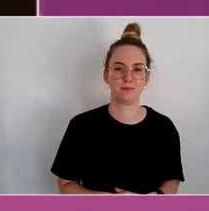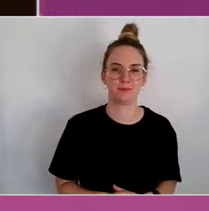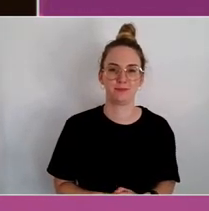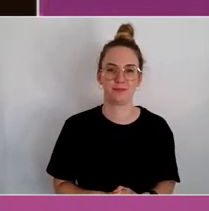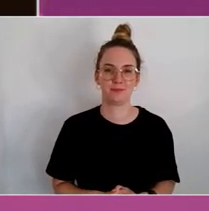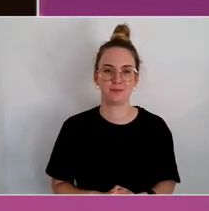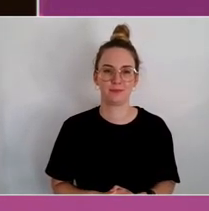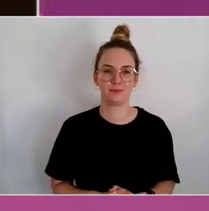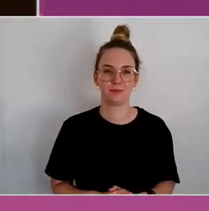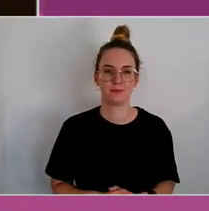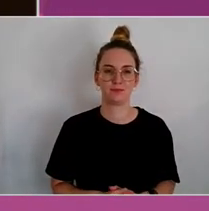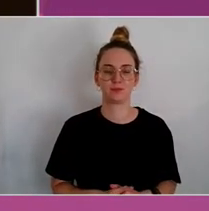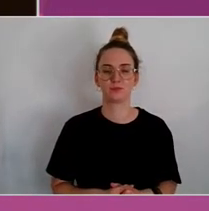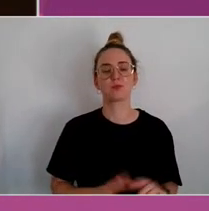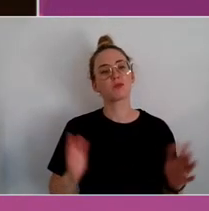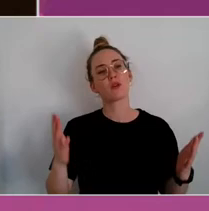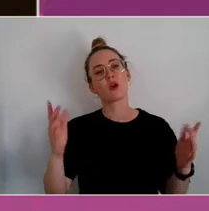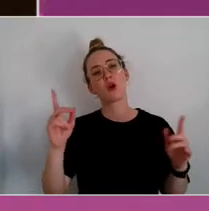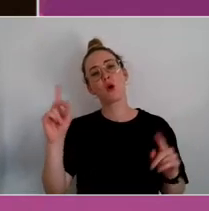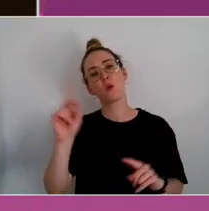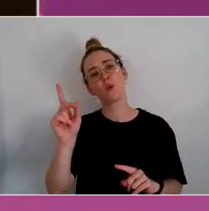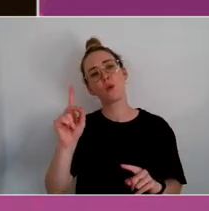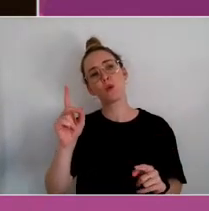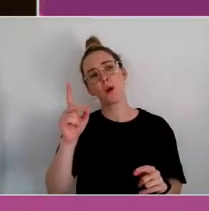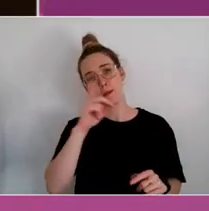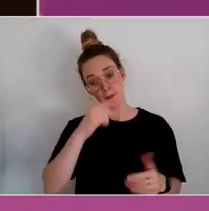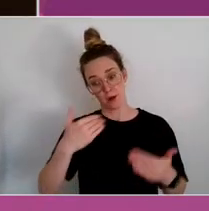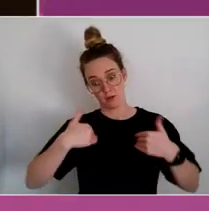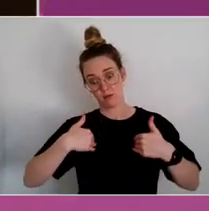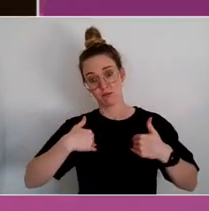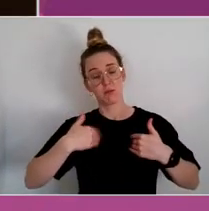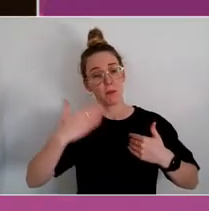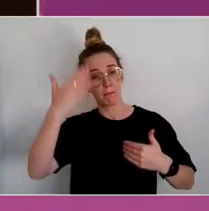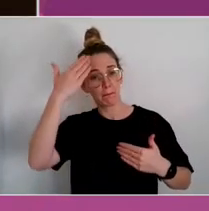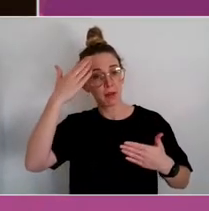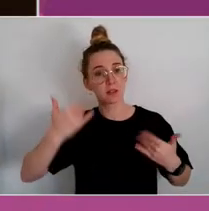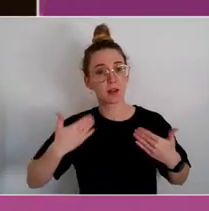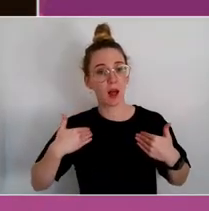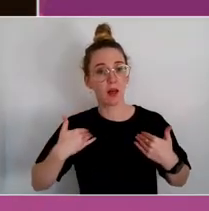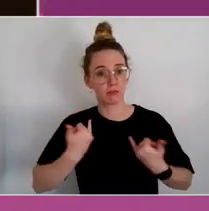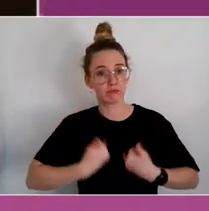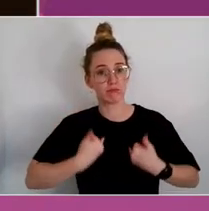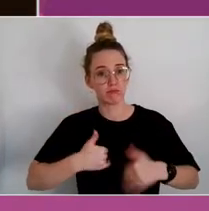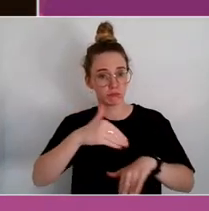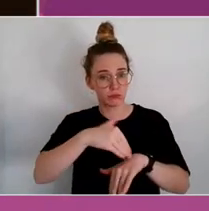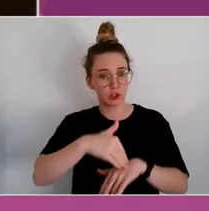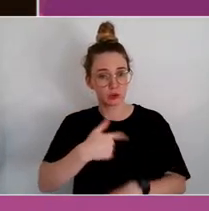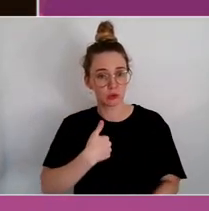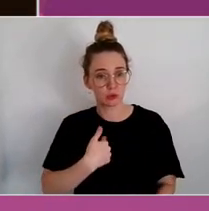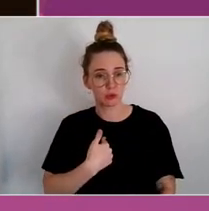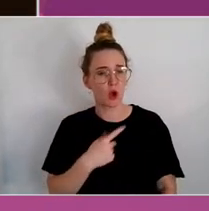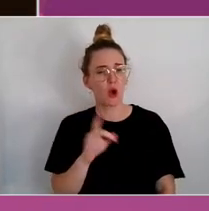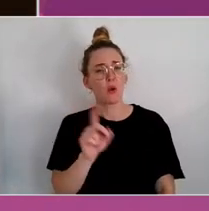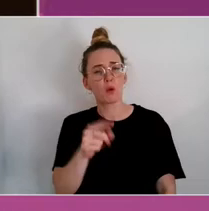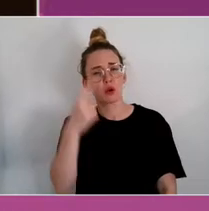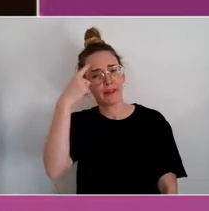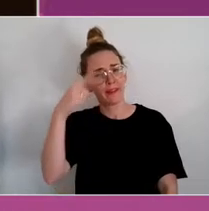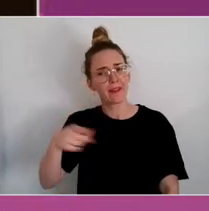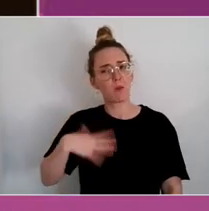What do people who identify as having mental health issues want in terms of treatment and response?